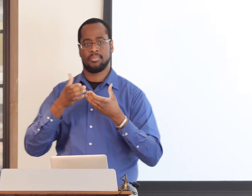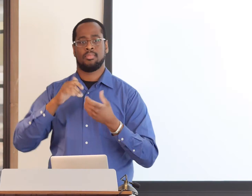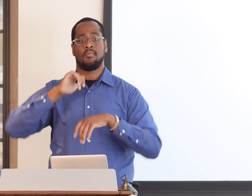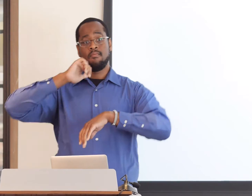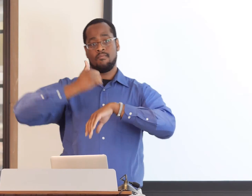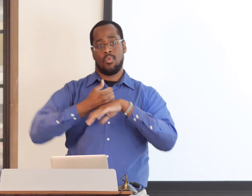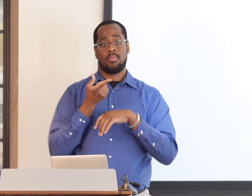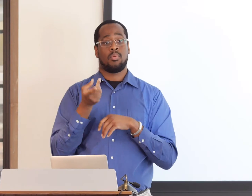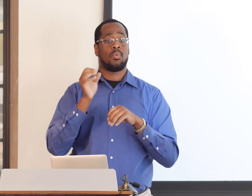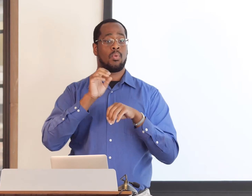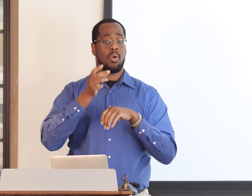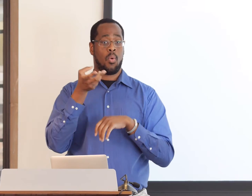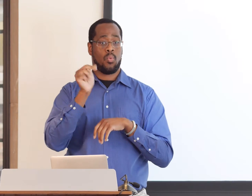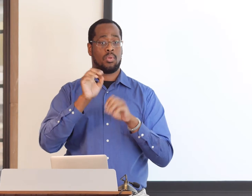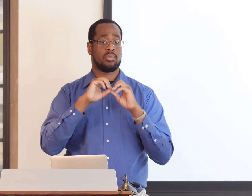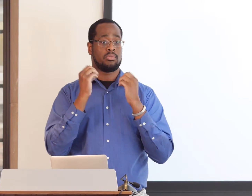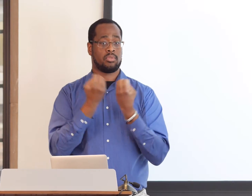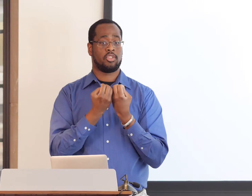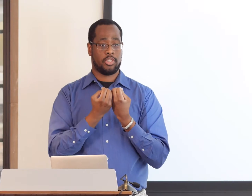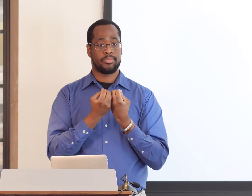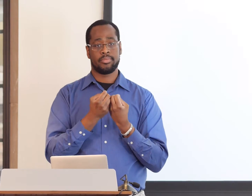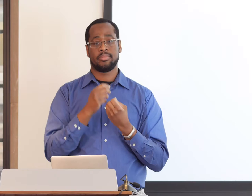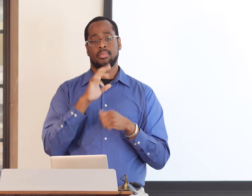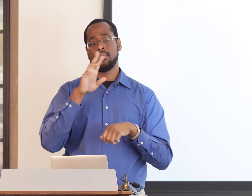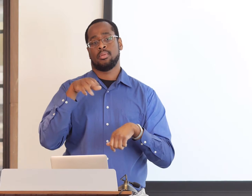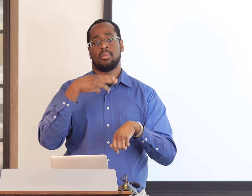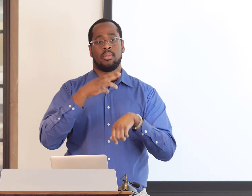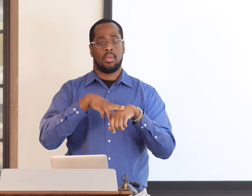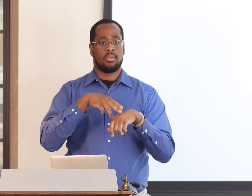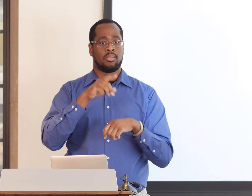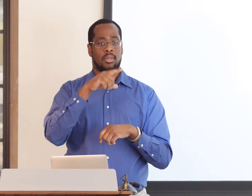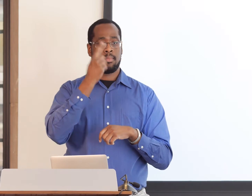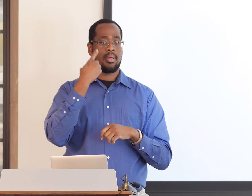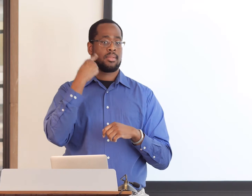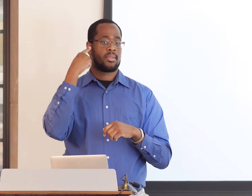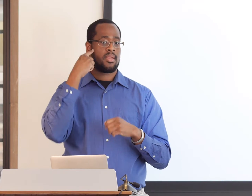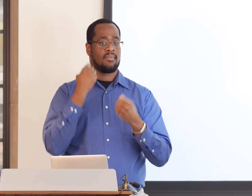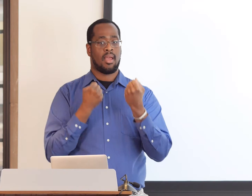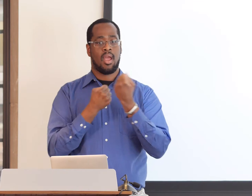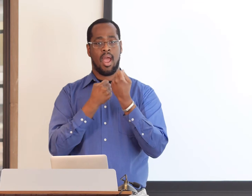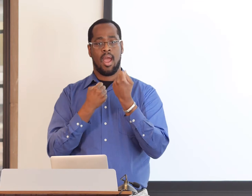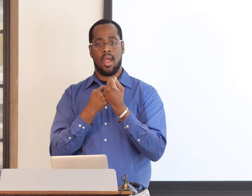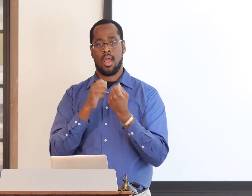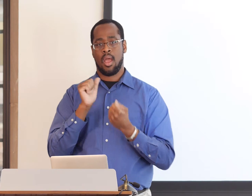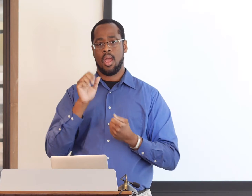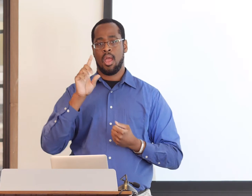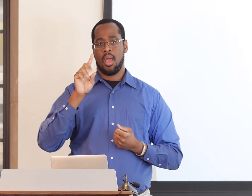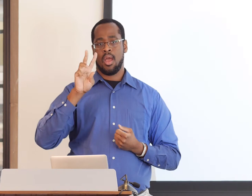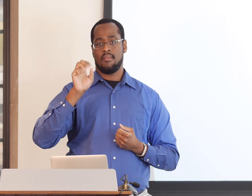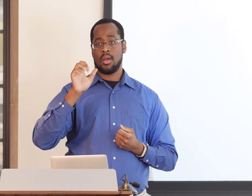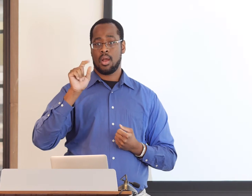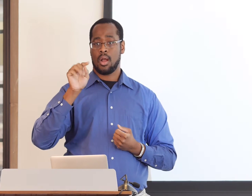In 1980 we decided to form our own association which is the National Black Deaf Alliance,